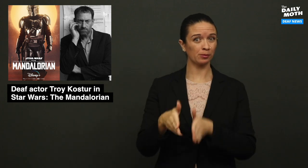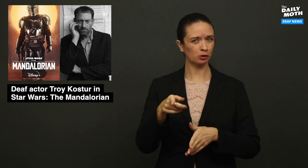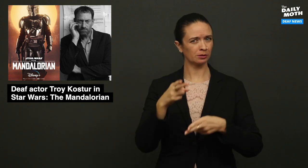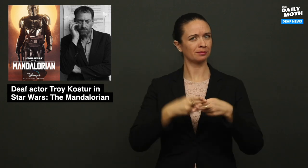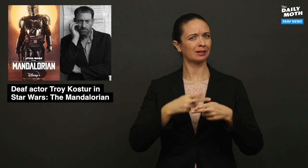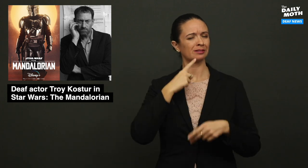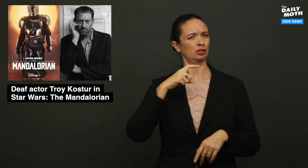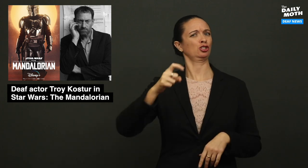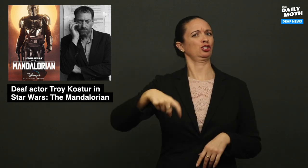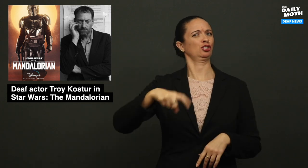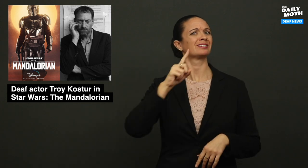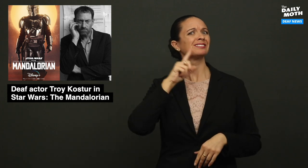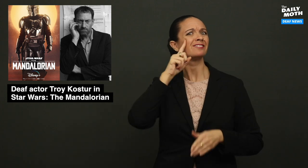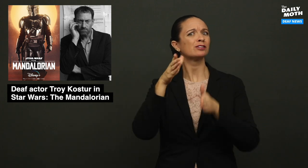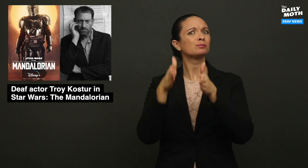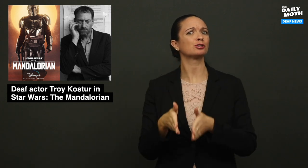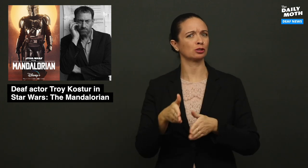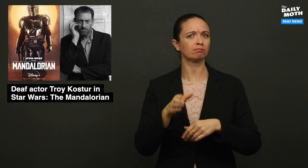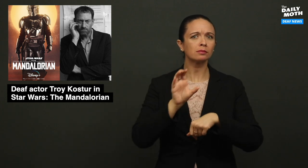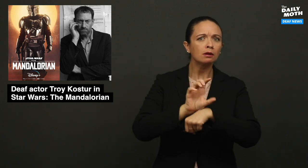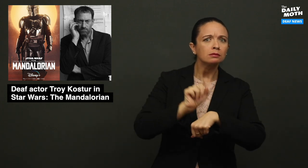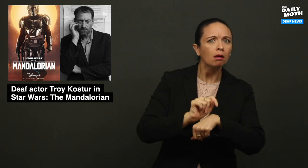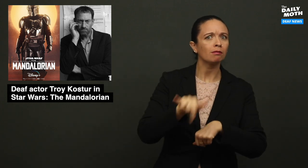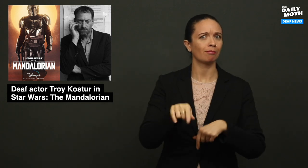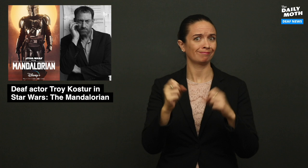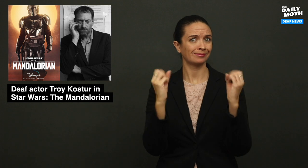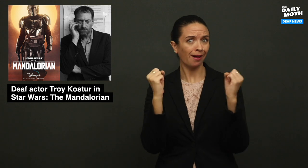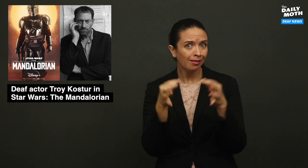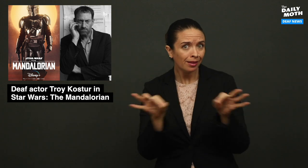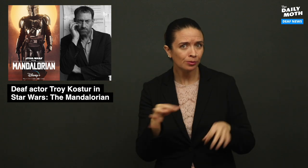person mentioned that a deaf person should consult the sign